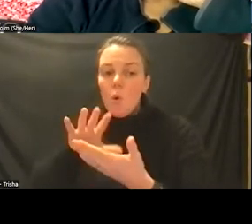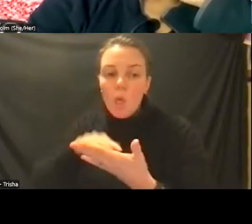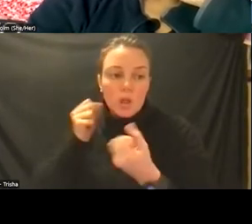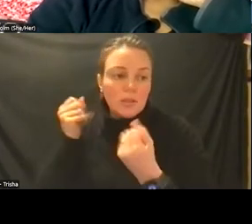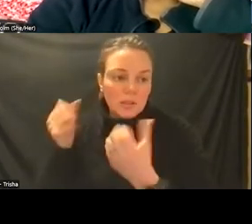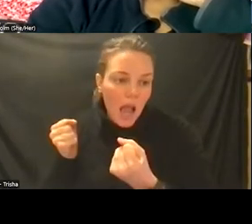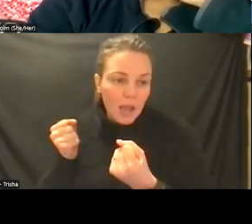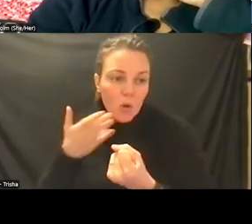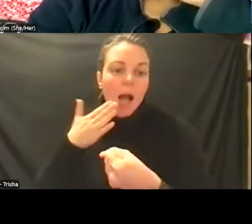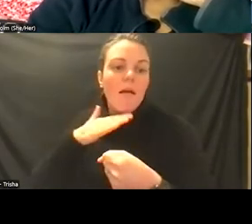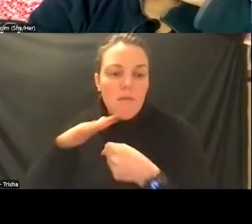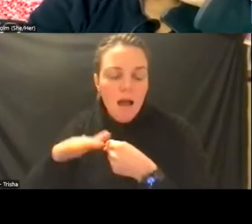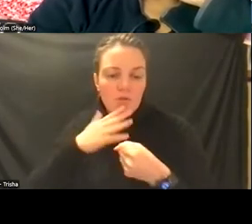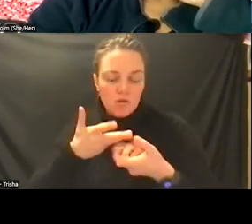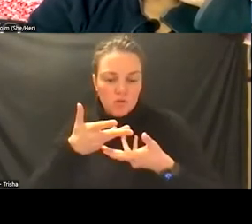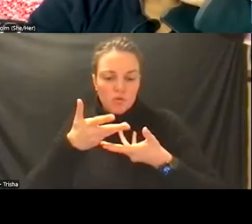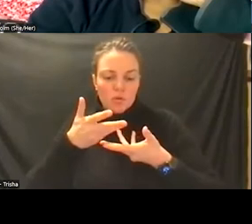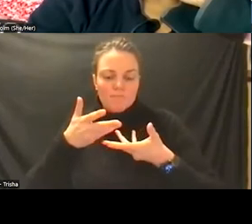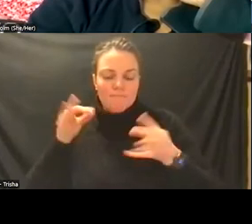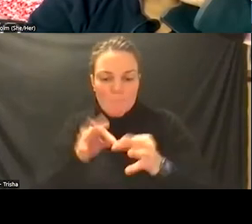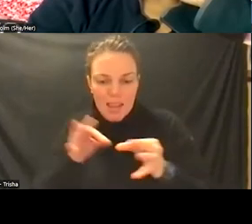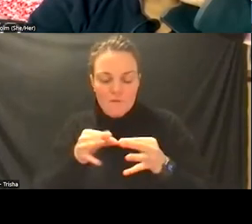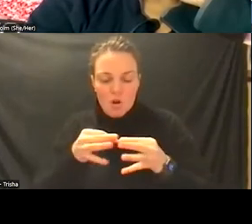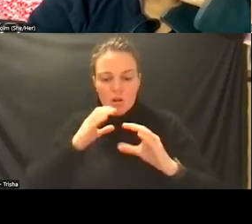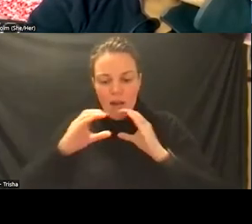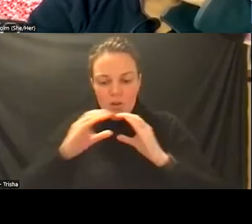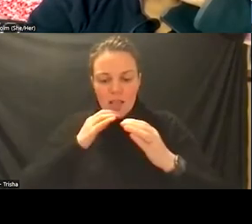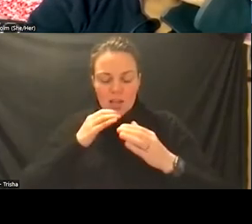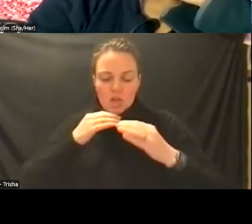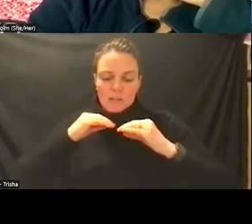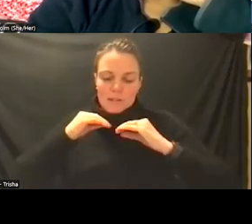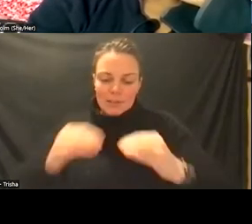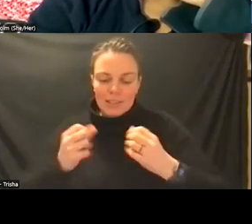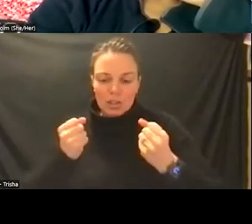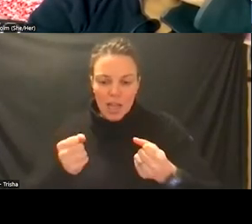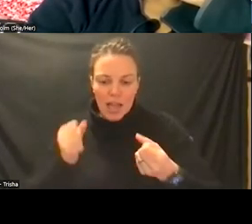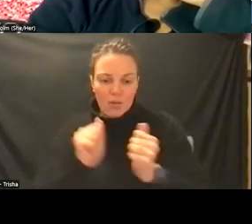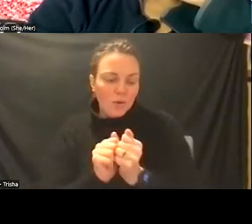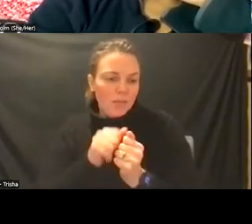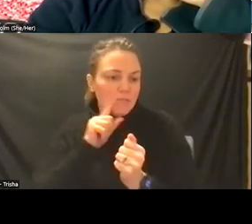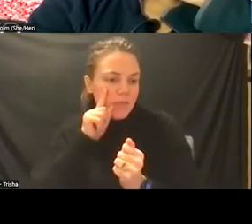to actually have good interactive conversations or teach sign language to their deaf kids so family